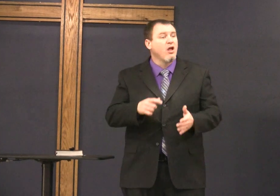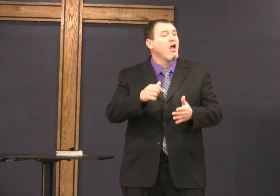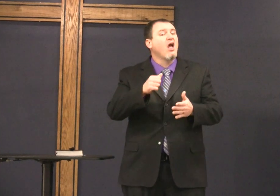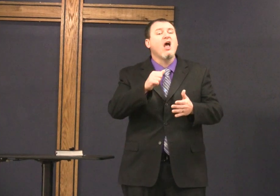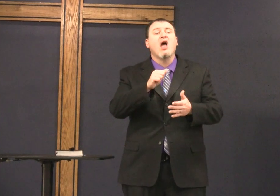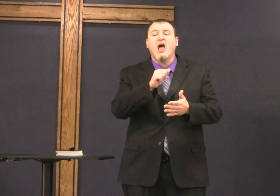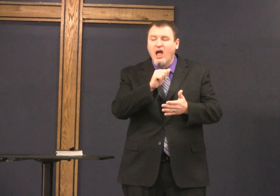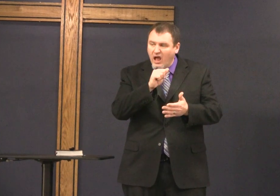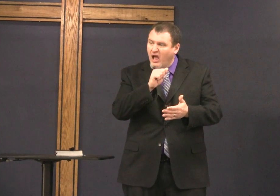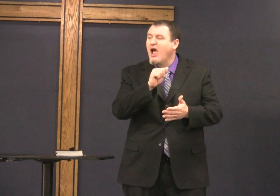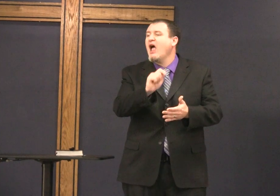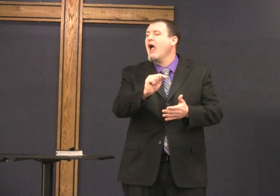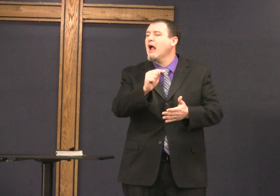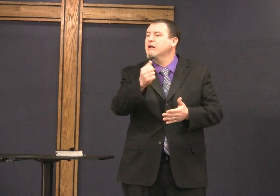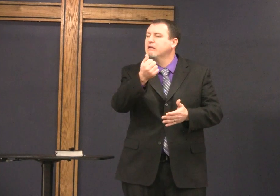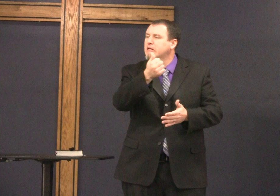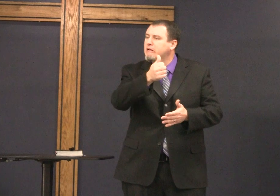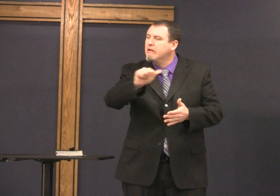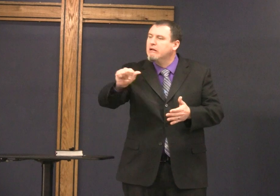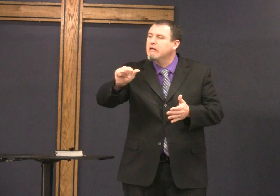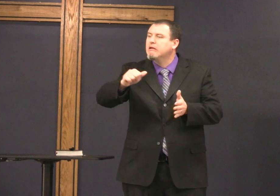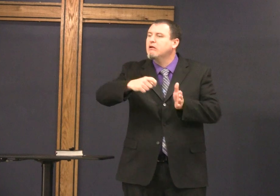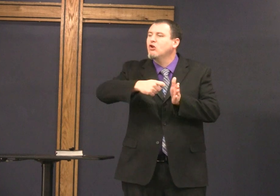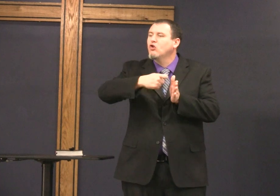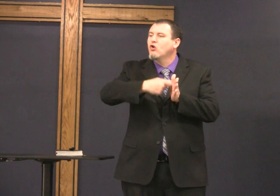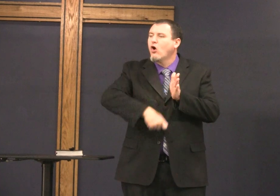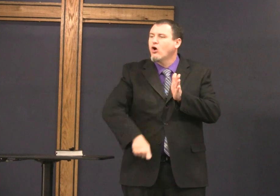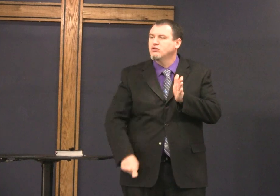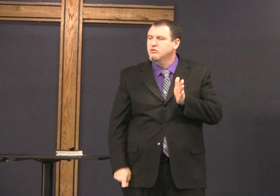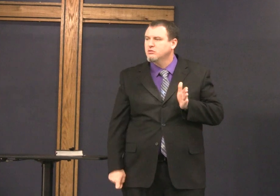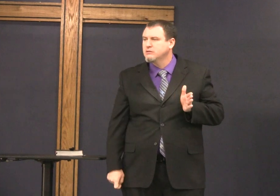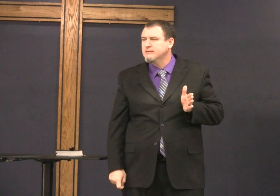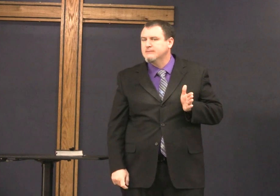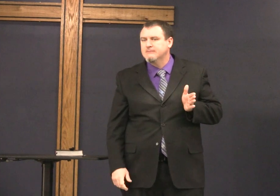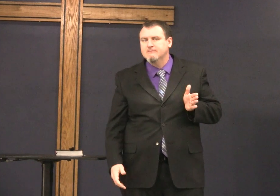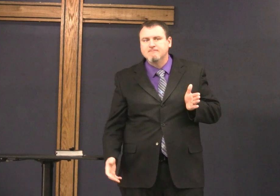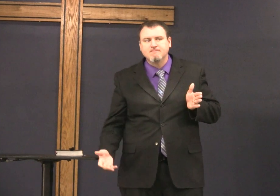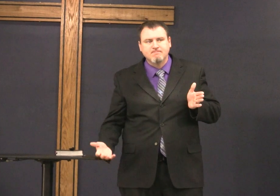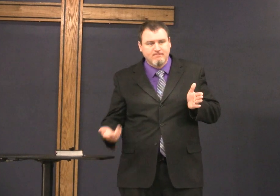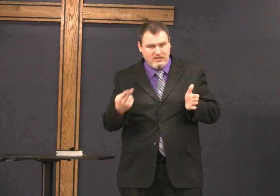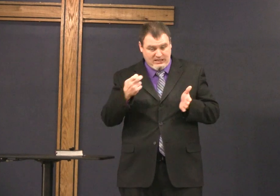did he get punished for his righteousness well we don't know he did it at any cost